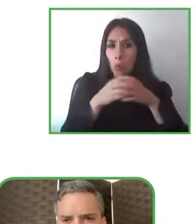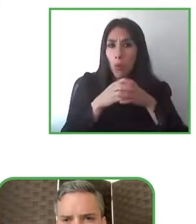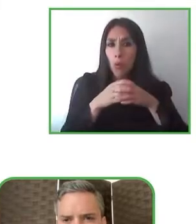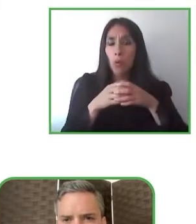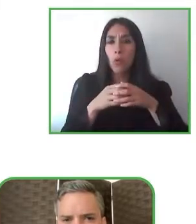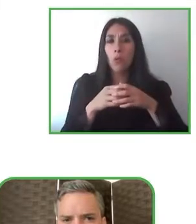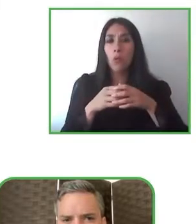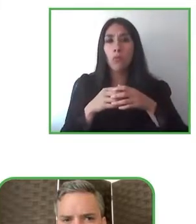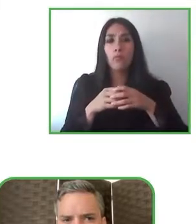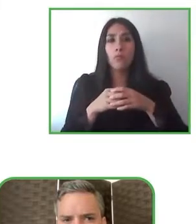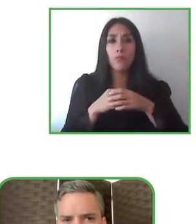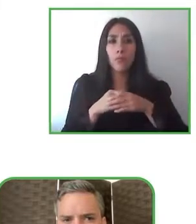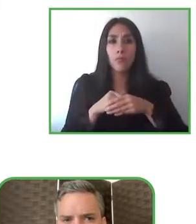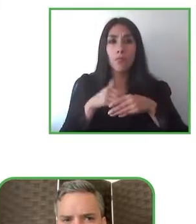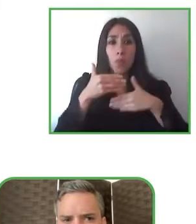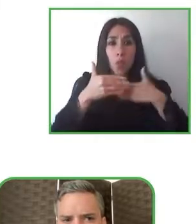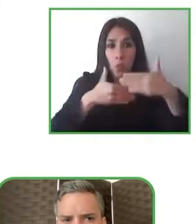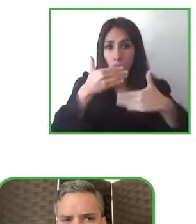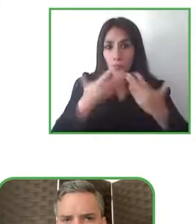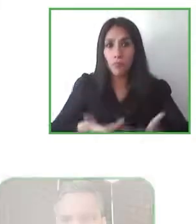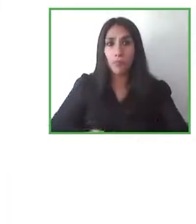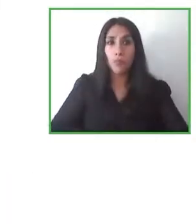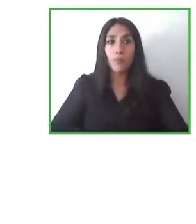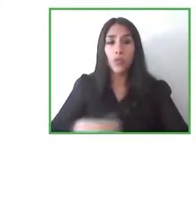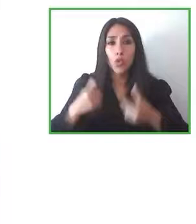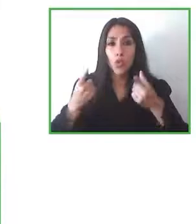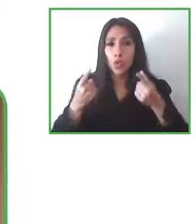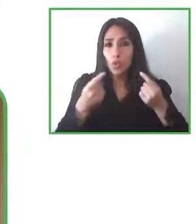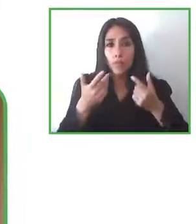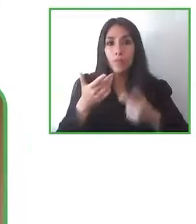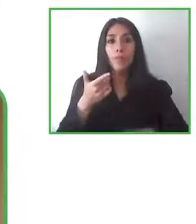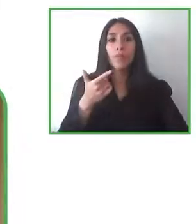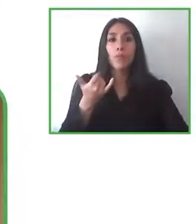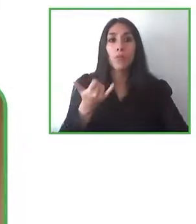have a society that is more accessible in terms of culture?